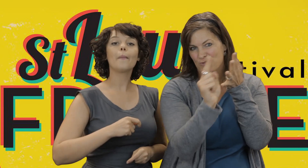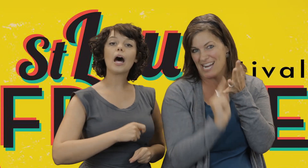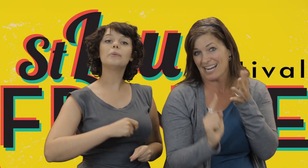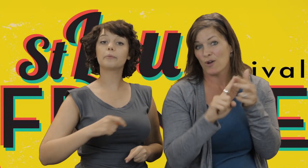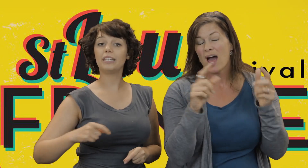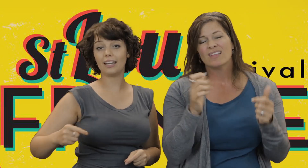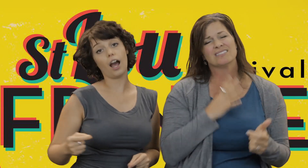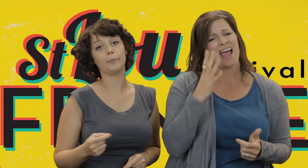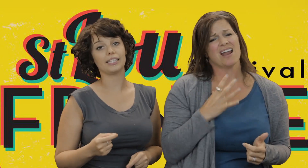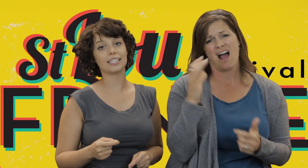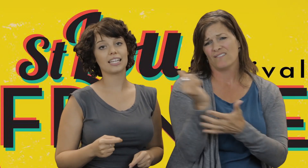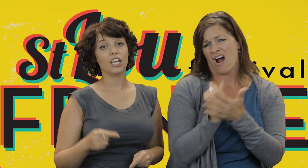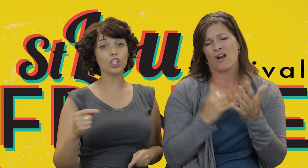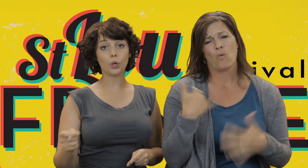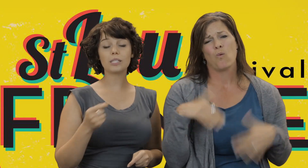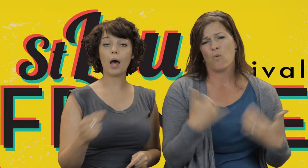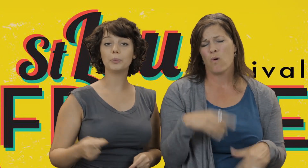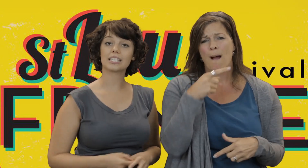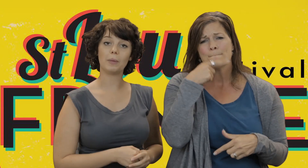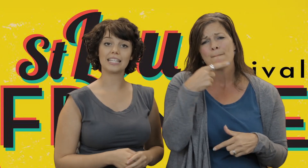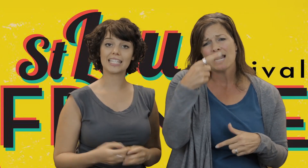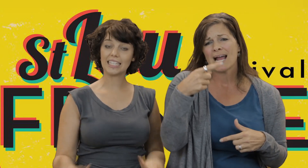Public Media Commons, the newest public space in Grand Center.